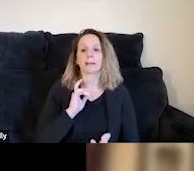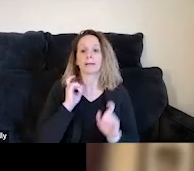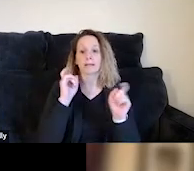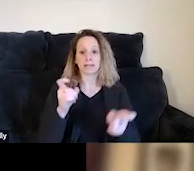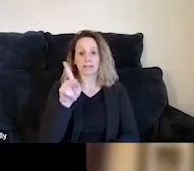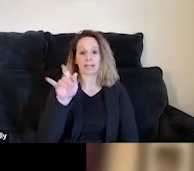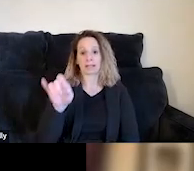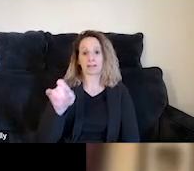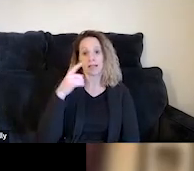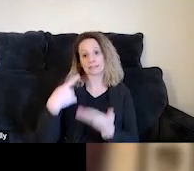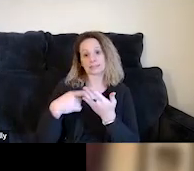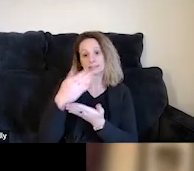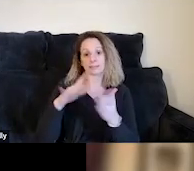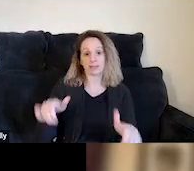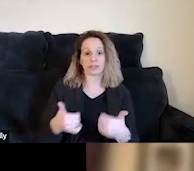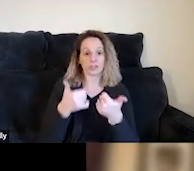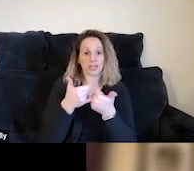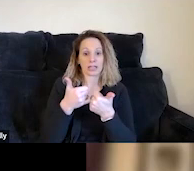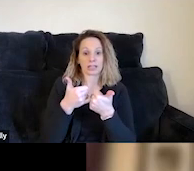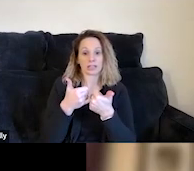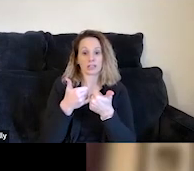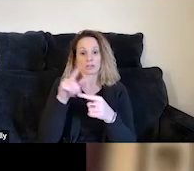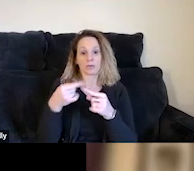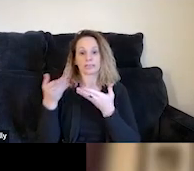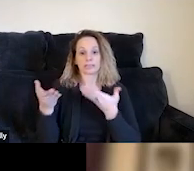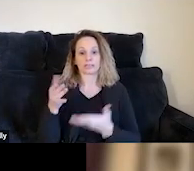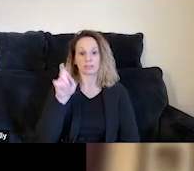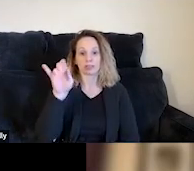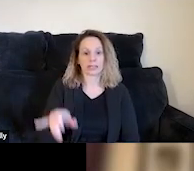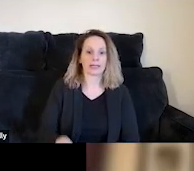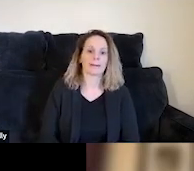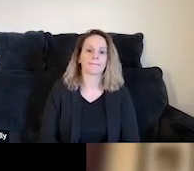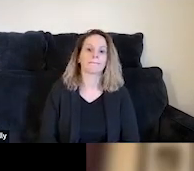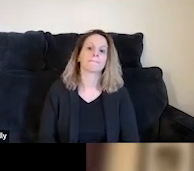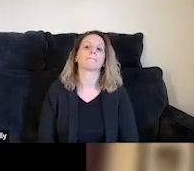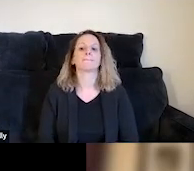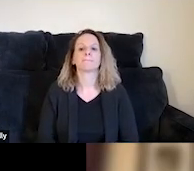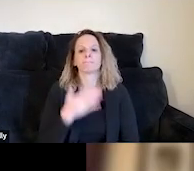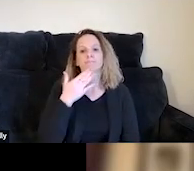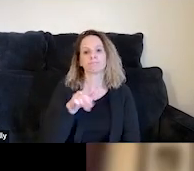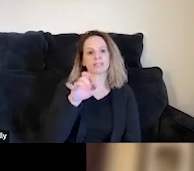to discuss some of the challenges we face with serving TAY. Thanks, Leila.